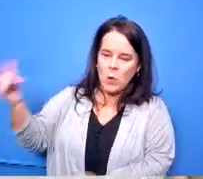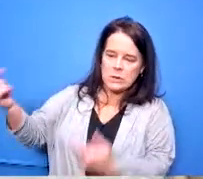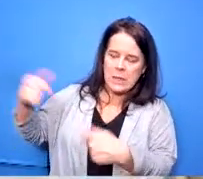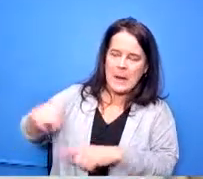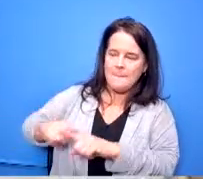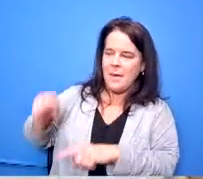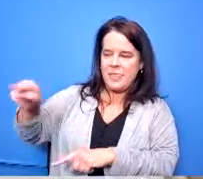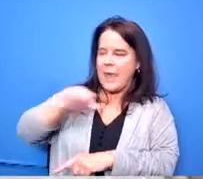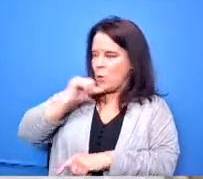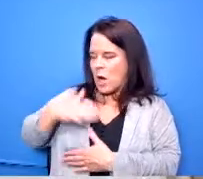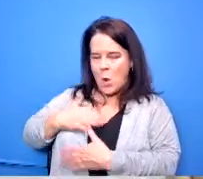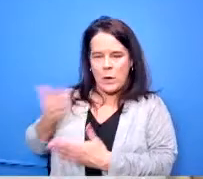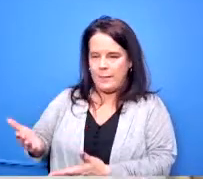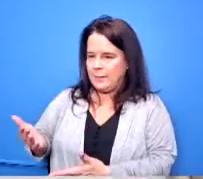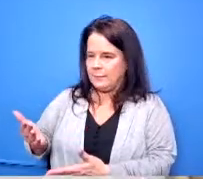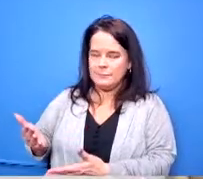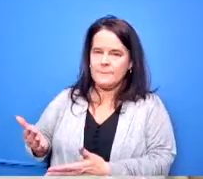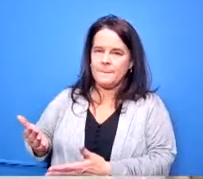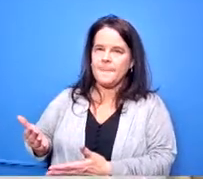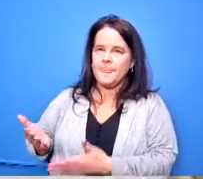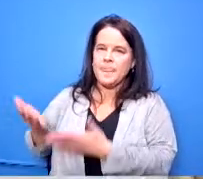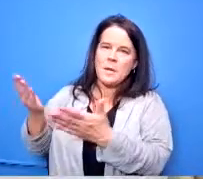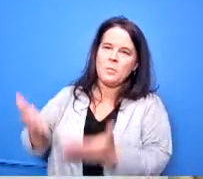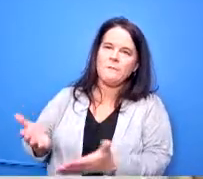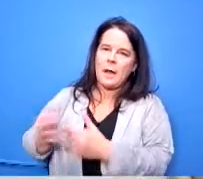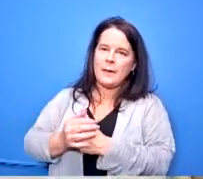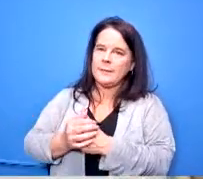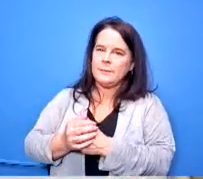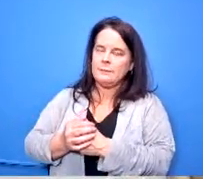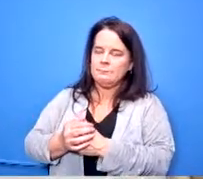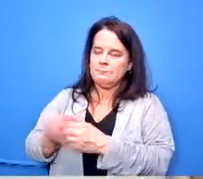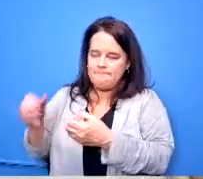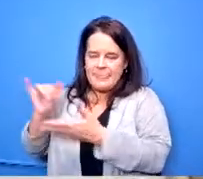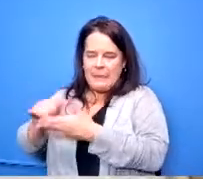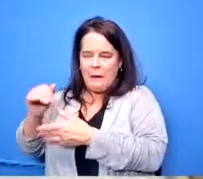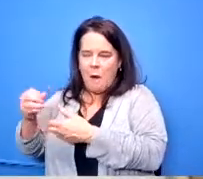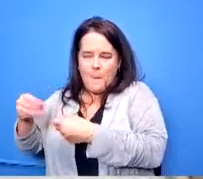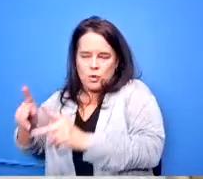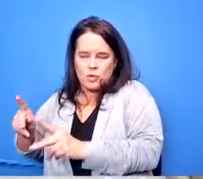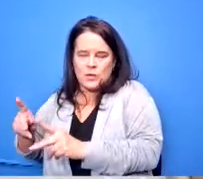willing to um to provide those opportunities for our students at the time because they didn't have